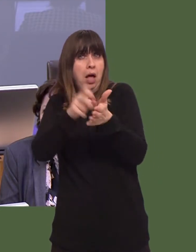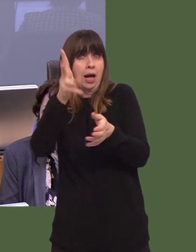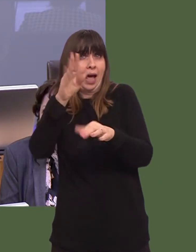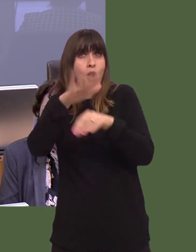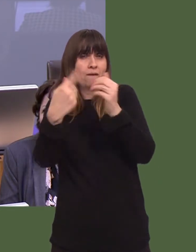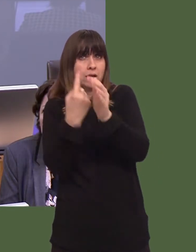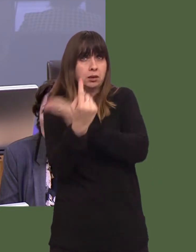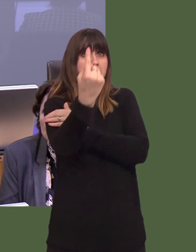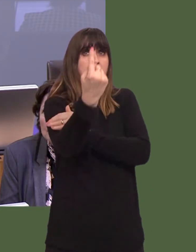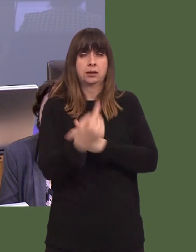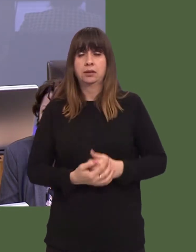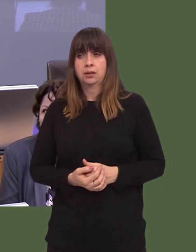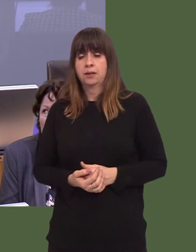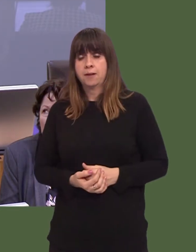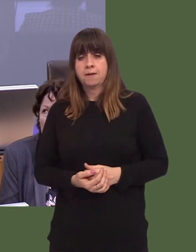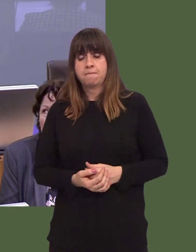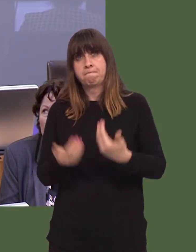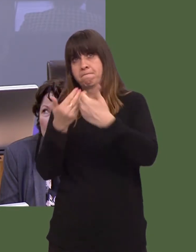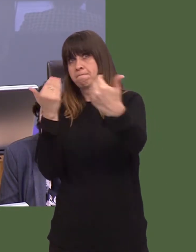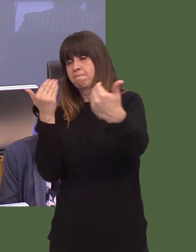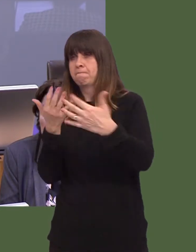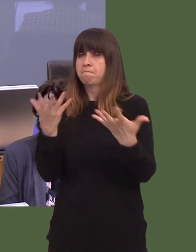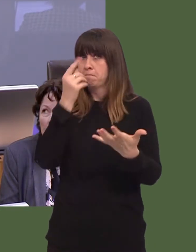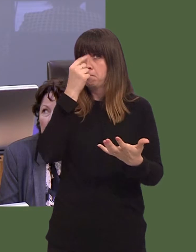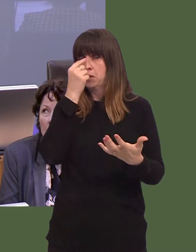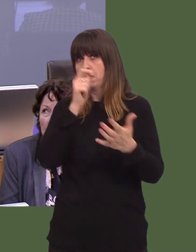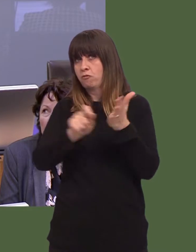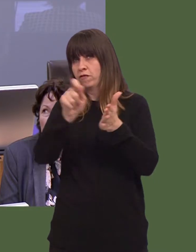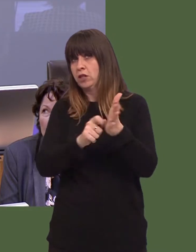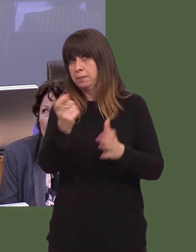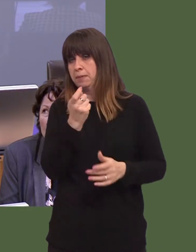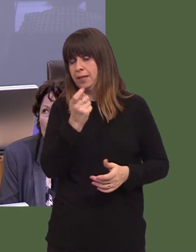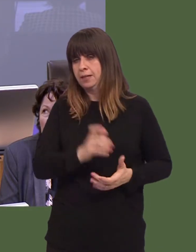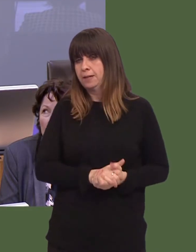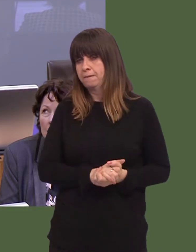I just wonder if your more immediate aims should be with the Prime Minister to see how